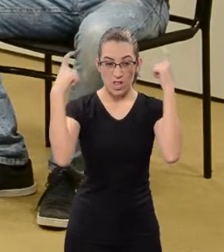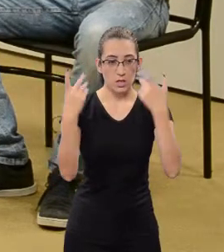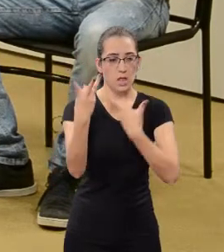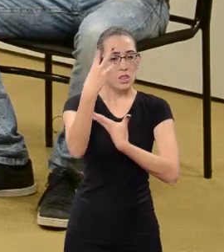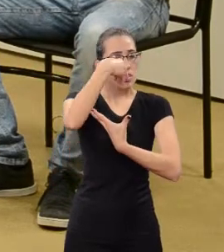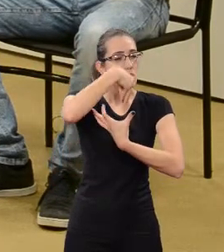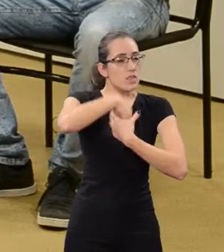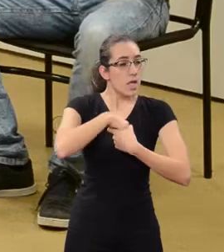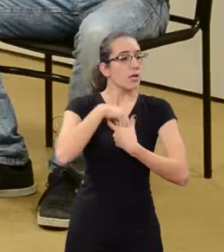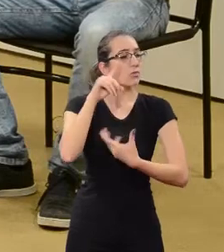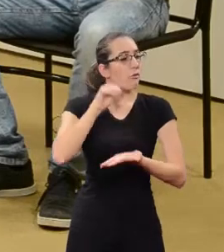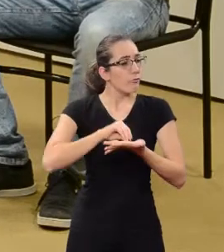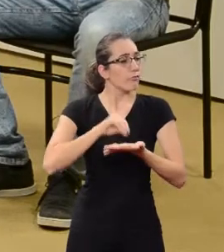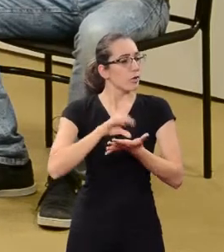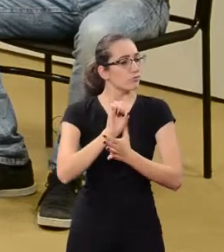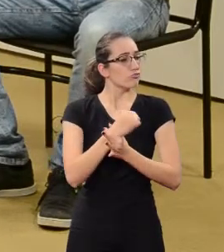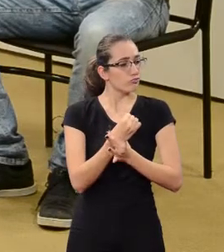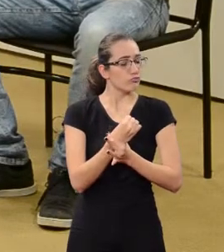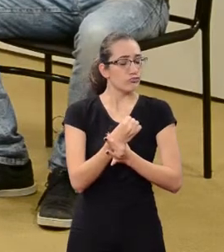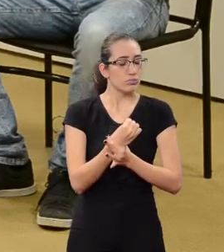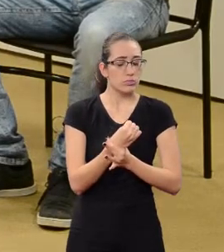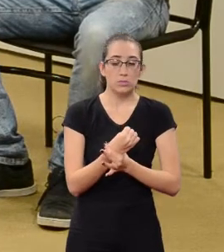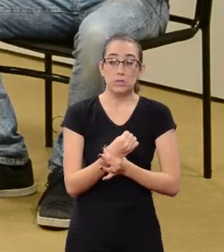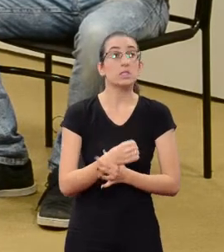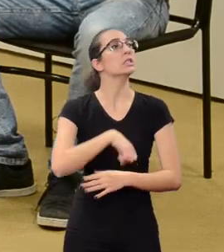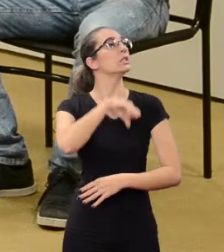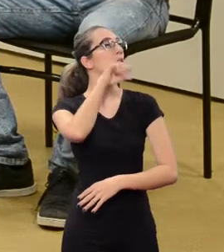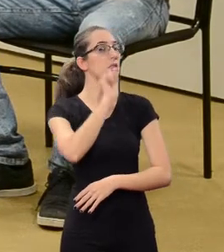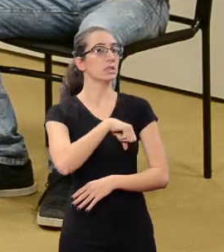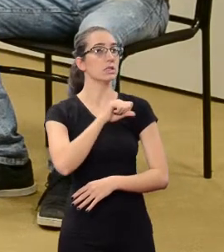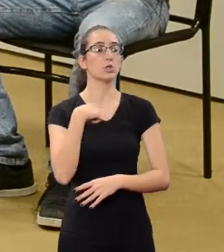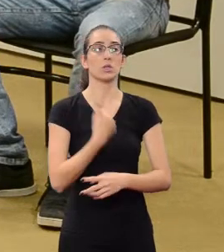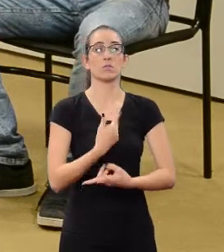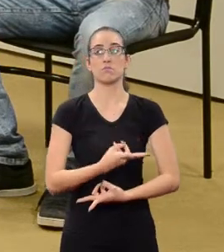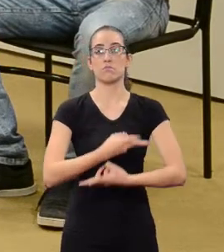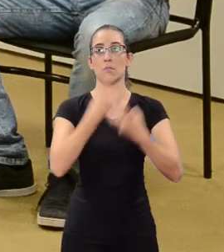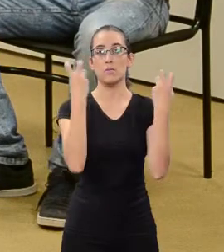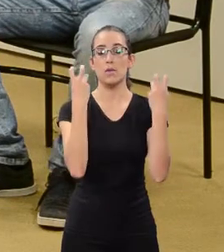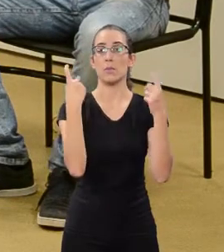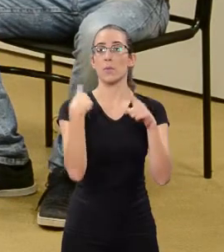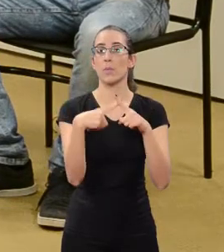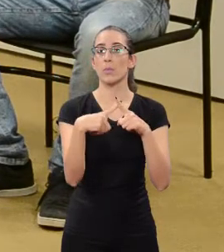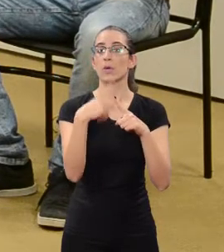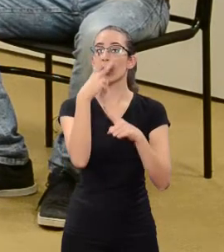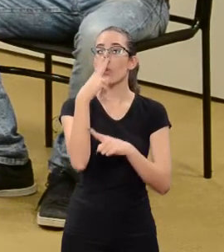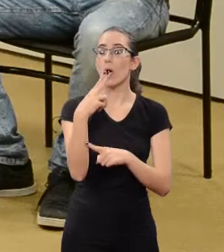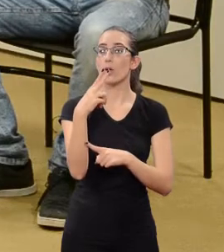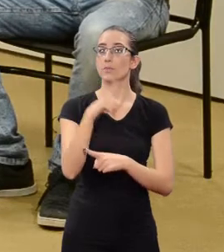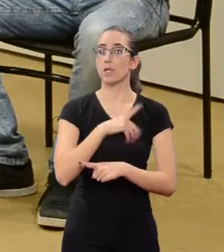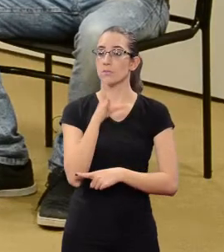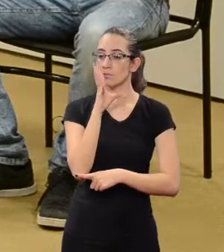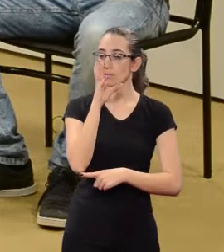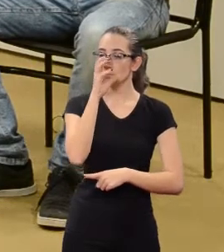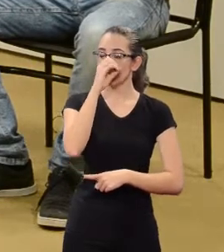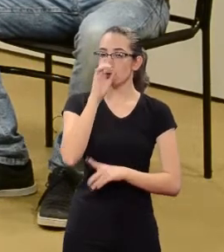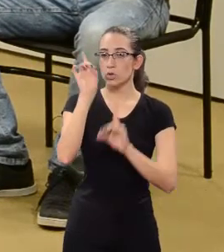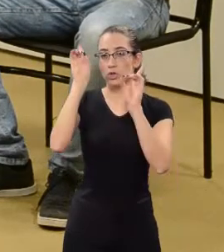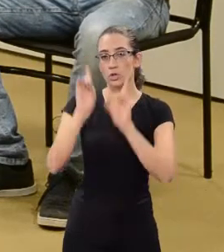is really a very insecure person. Yes, we observe this and resistance to the matter of Human Rights.